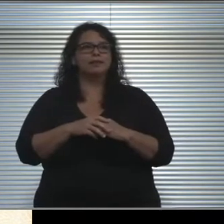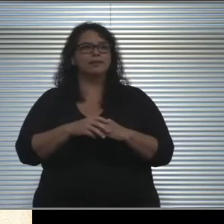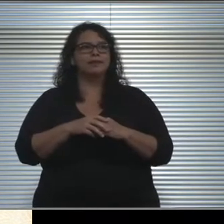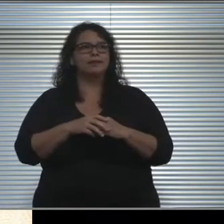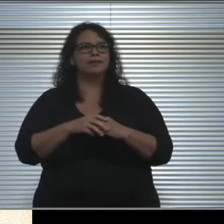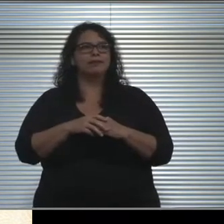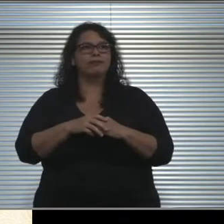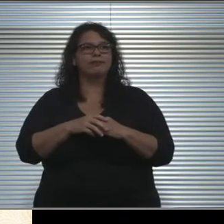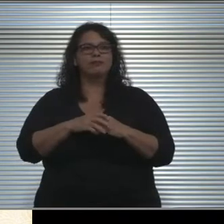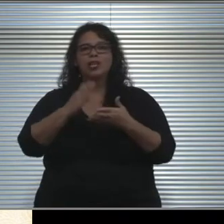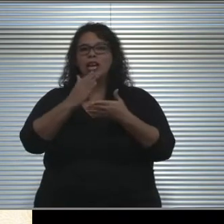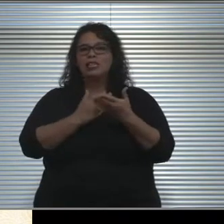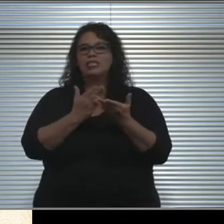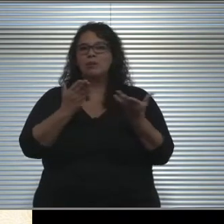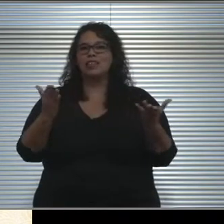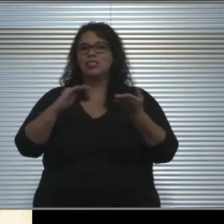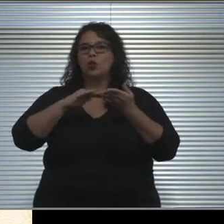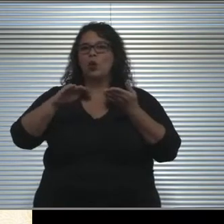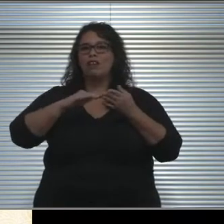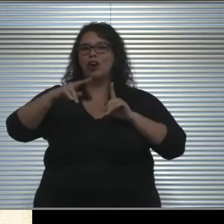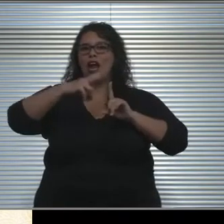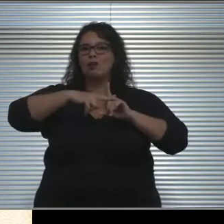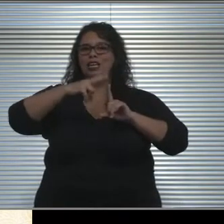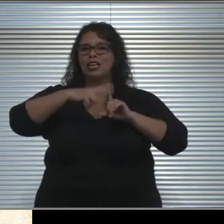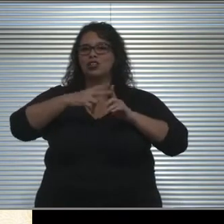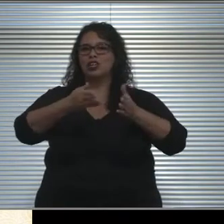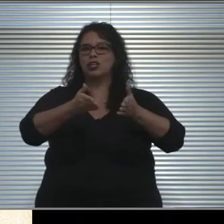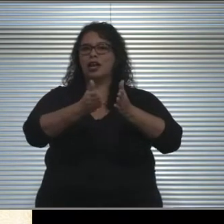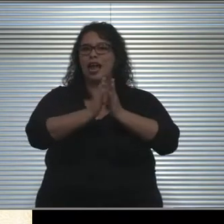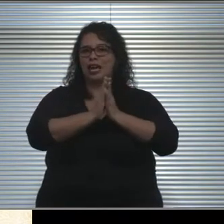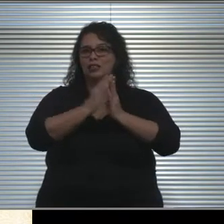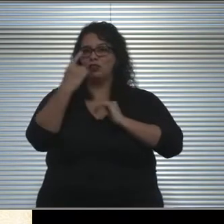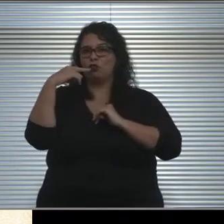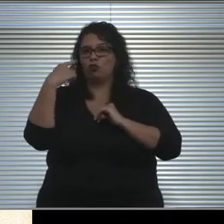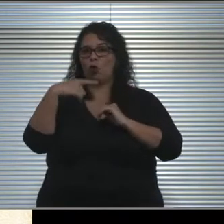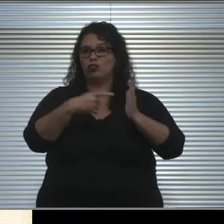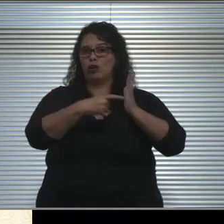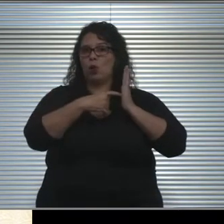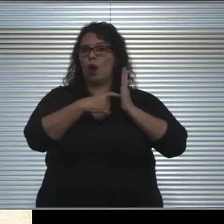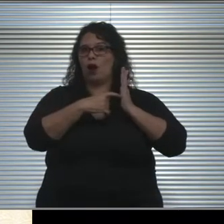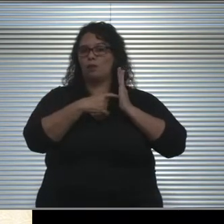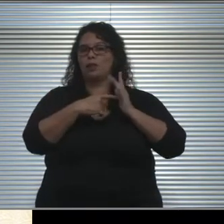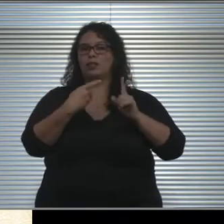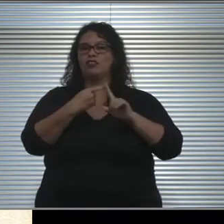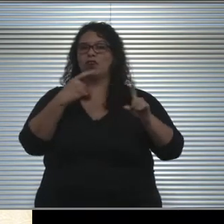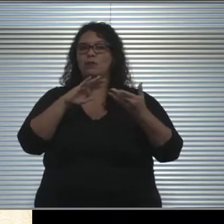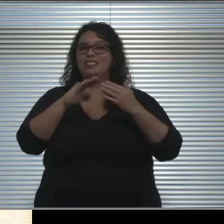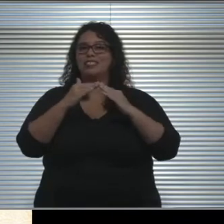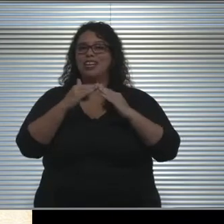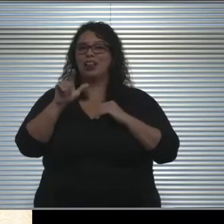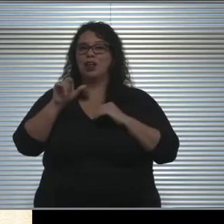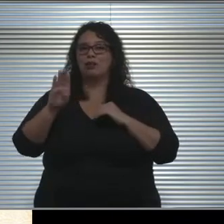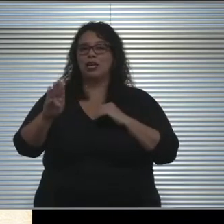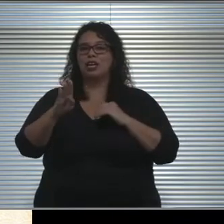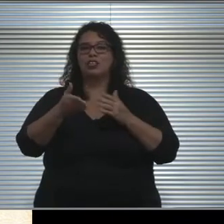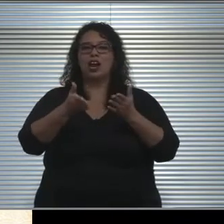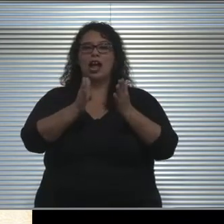Here's some things that the waiver application is requiring and this is from the city of Long Beach. They are requiring a letter of support